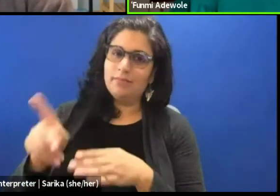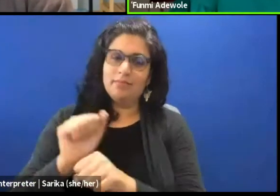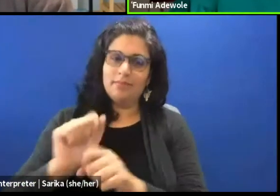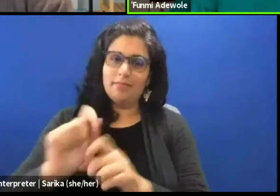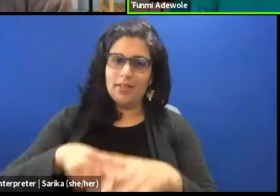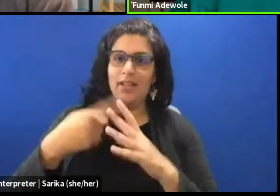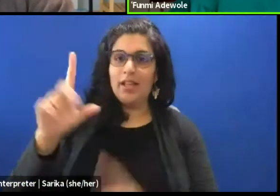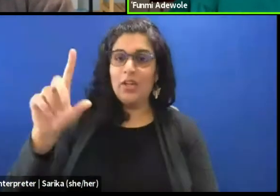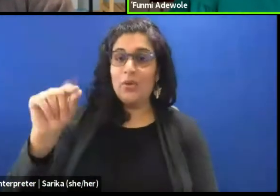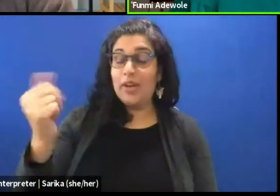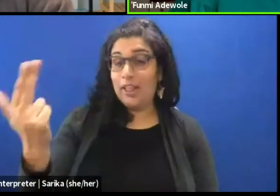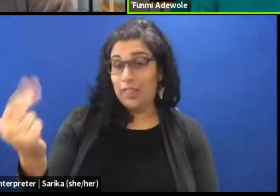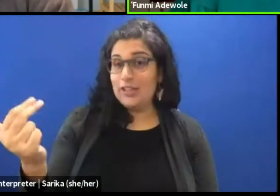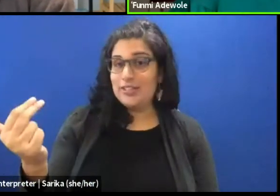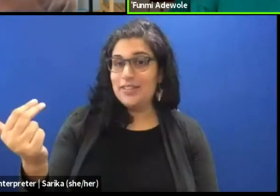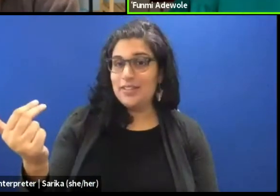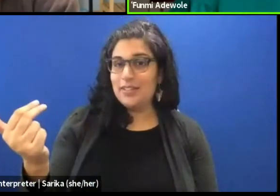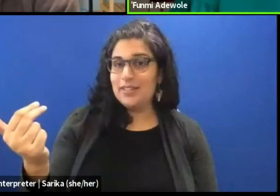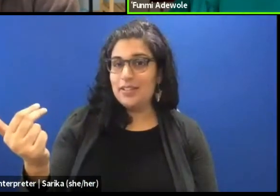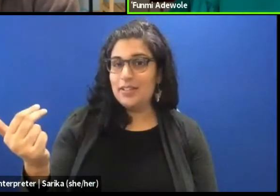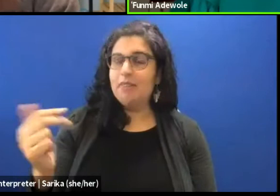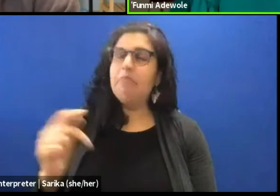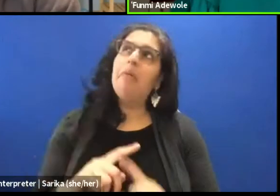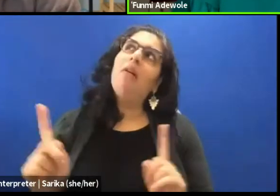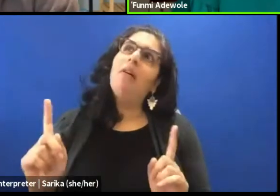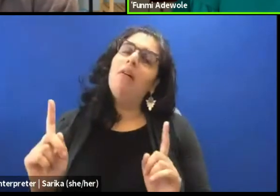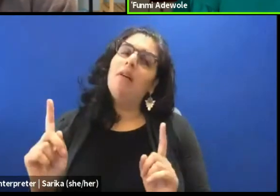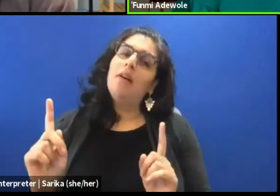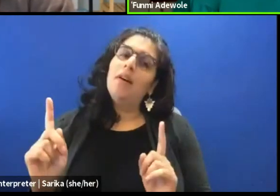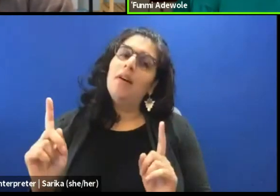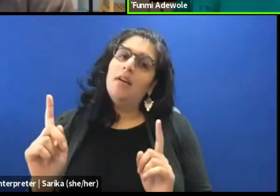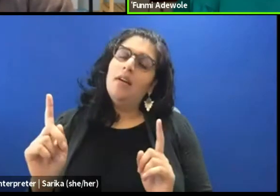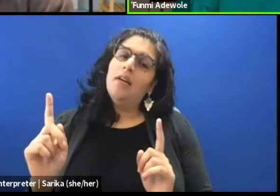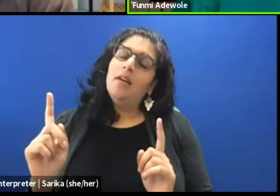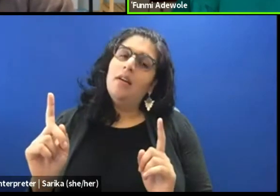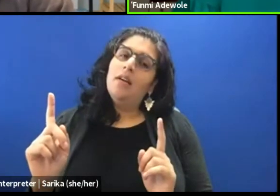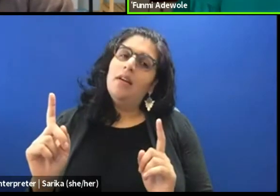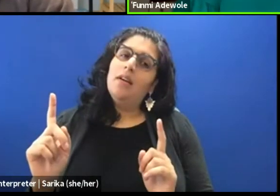But I would say two things drove me into dramaturgy.